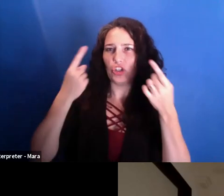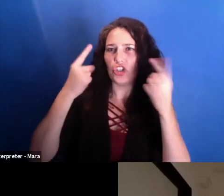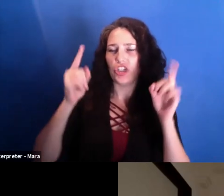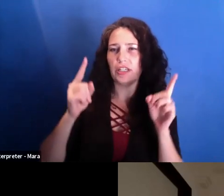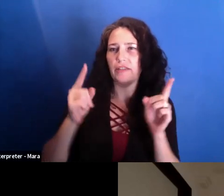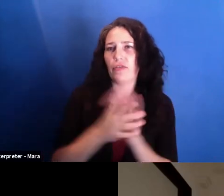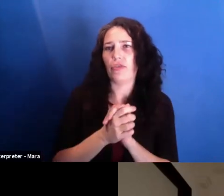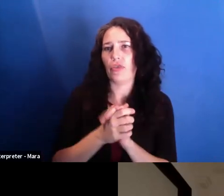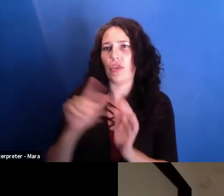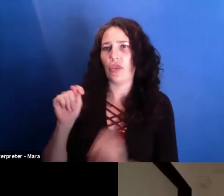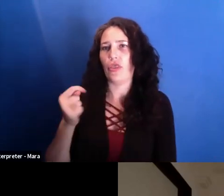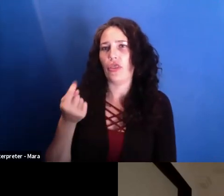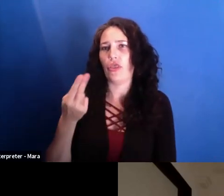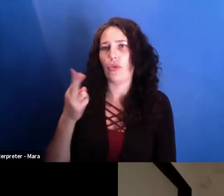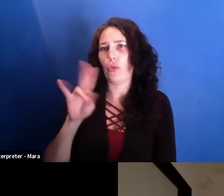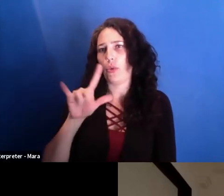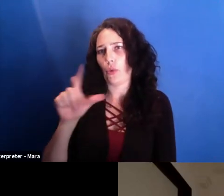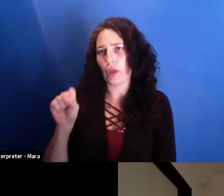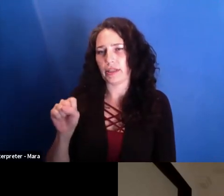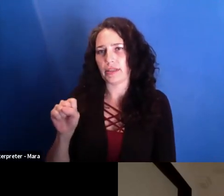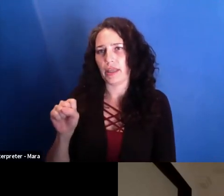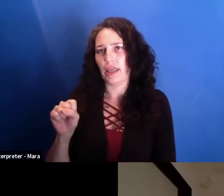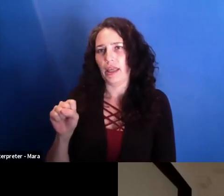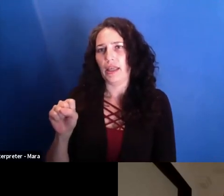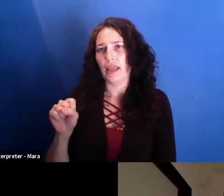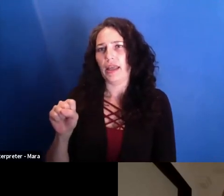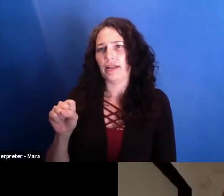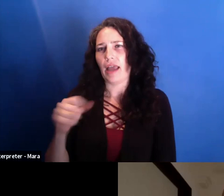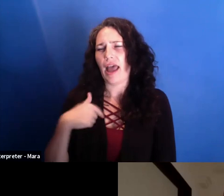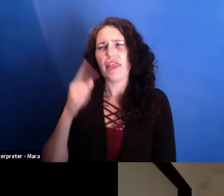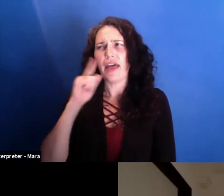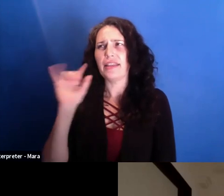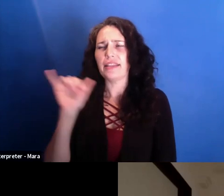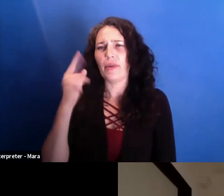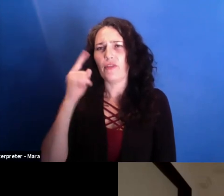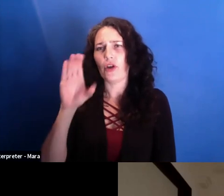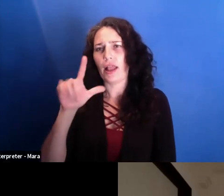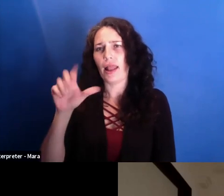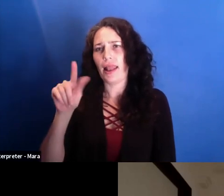And watching "Collective," I thought about that a lot as well. In terms of sort of deciding tone and telling the story,